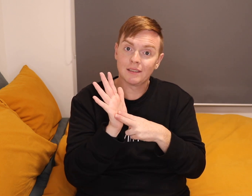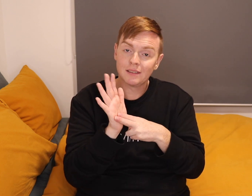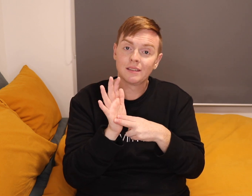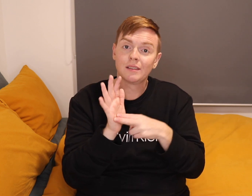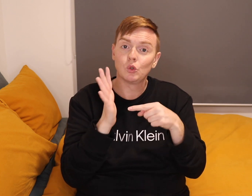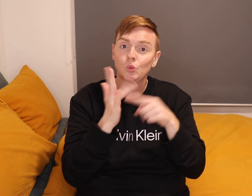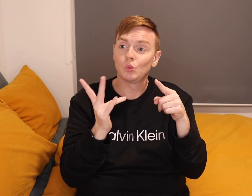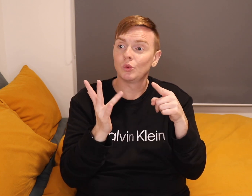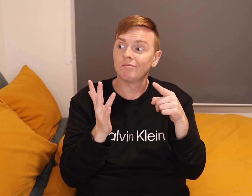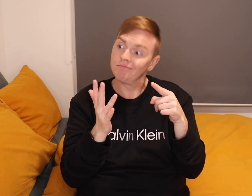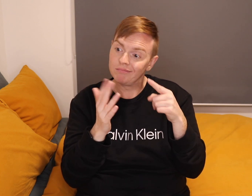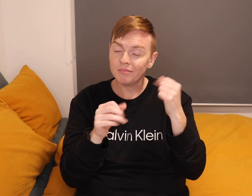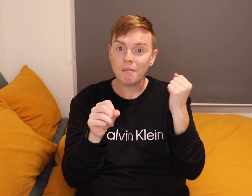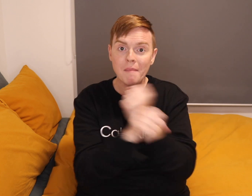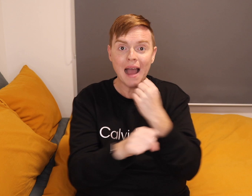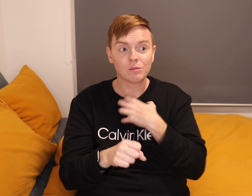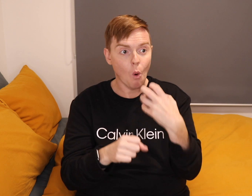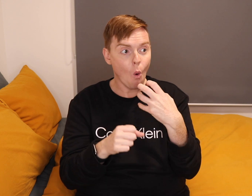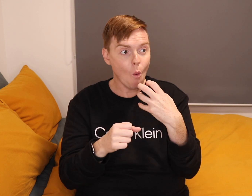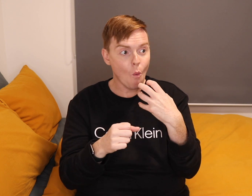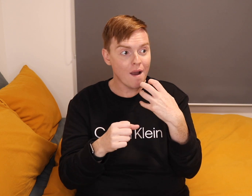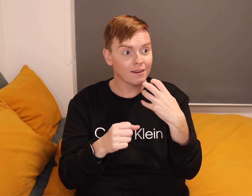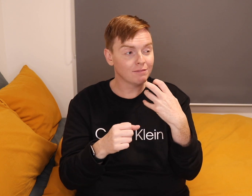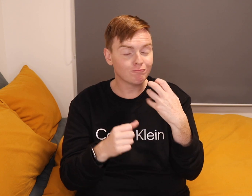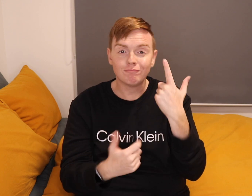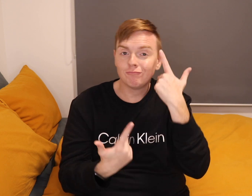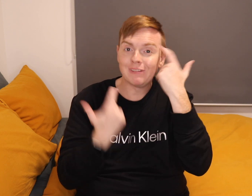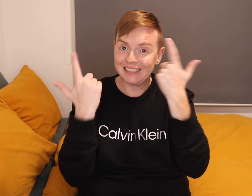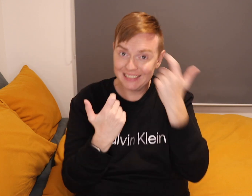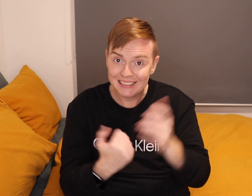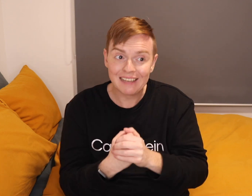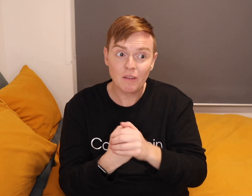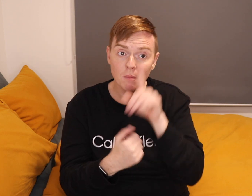To make it more creative.